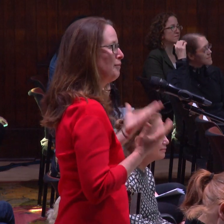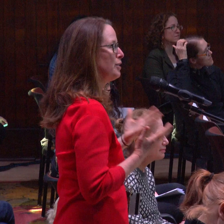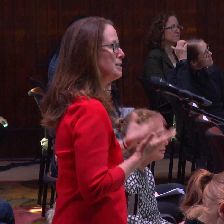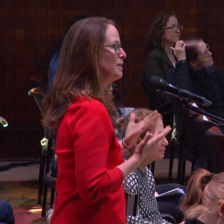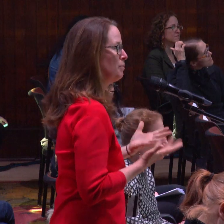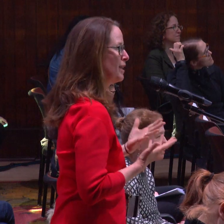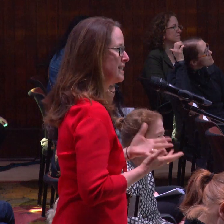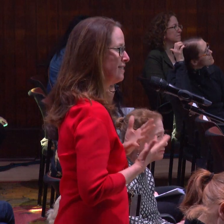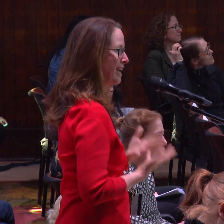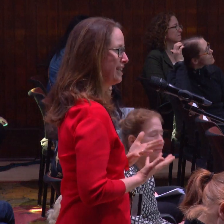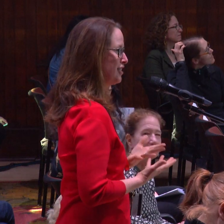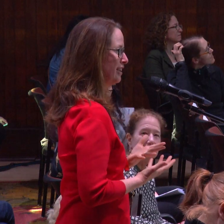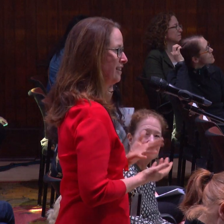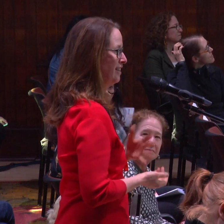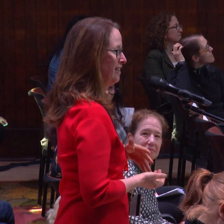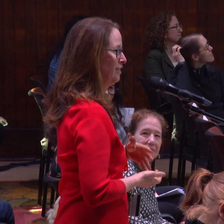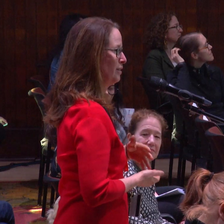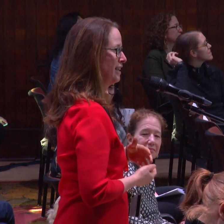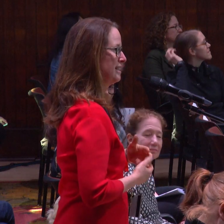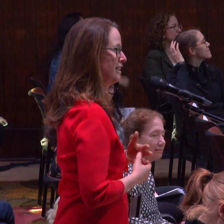I'm curious about the process of aging with ASL.